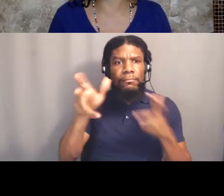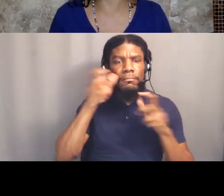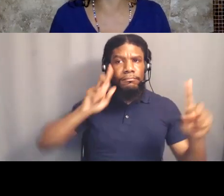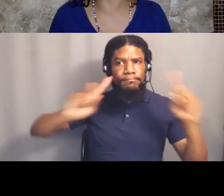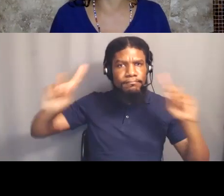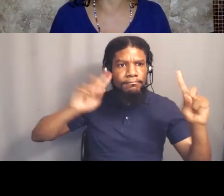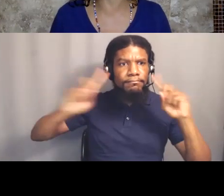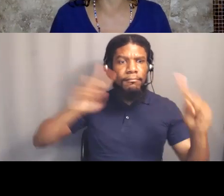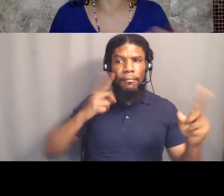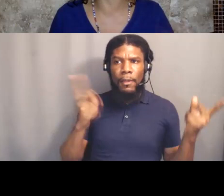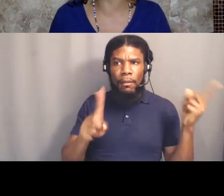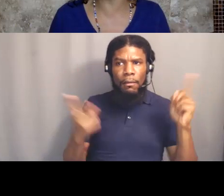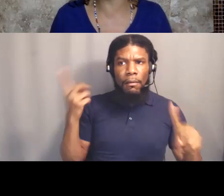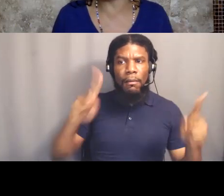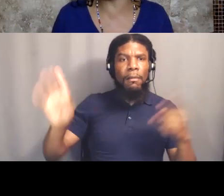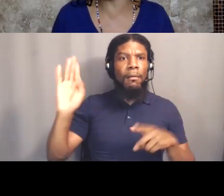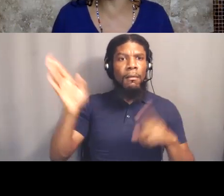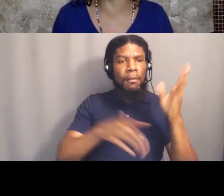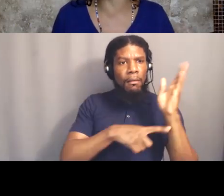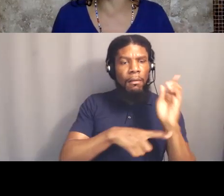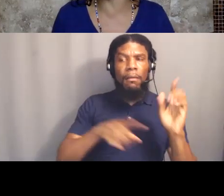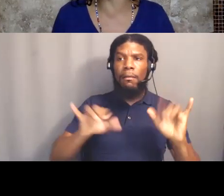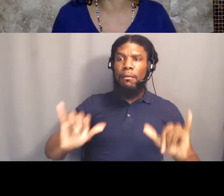and that's often useful connecting with families when we can